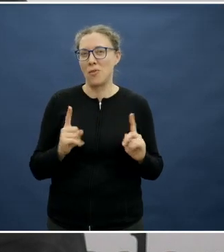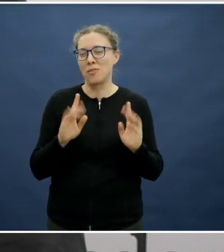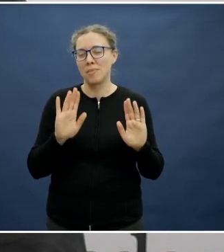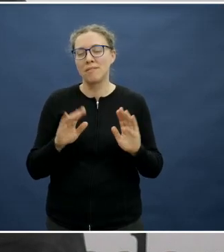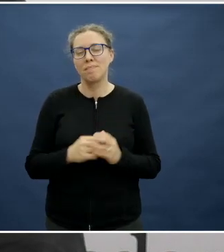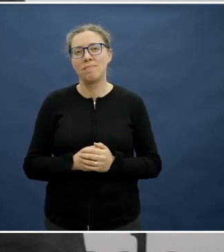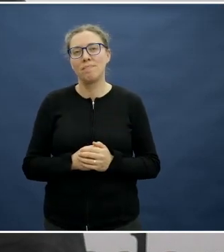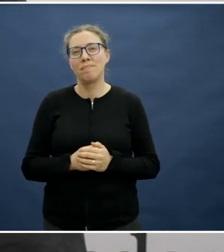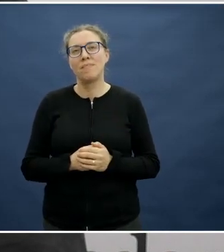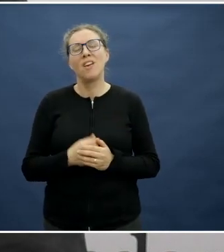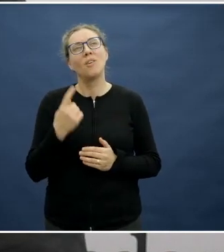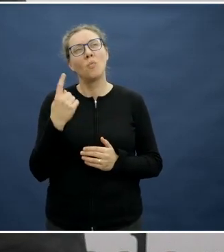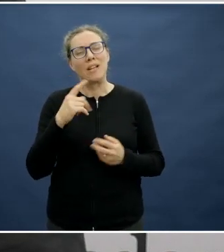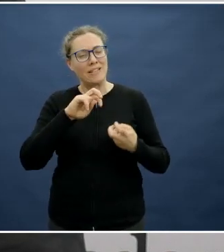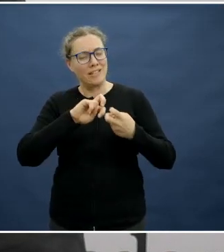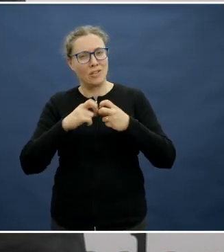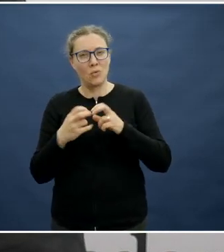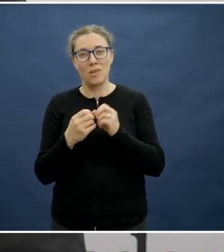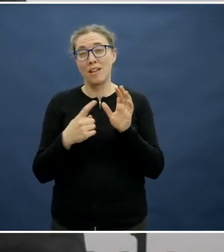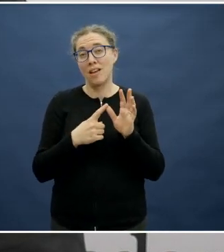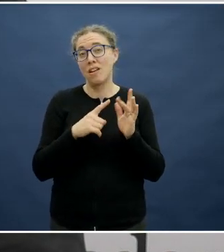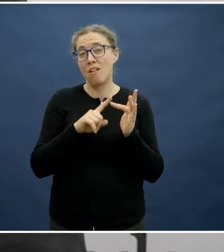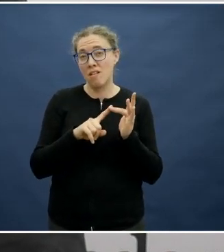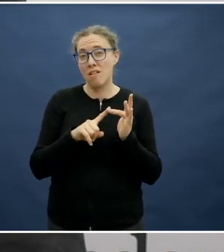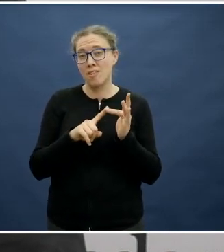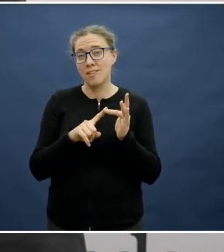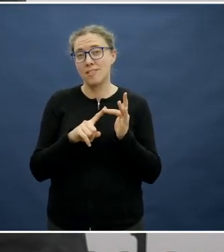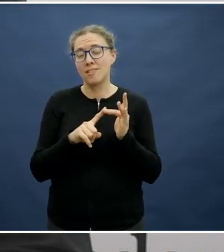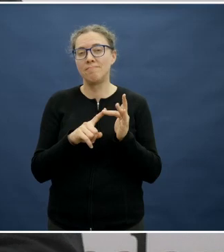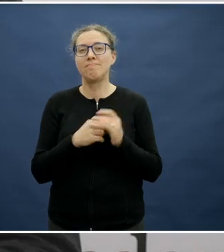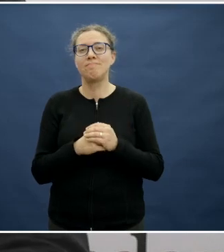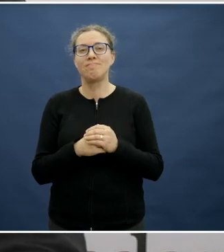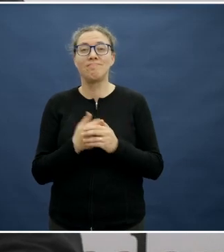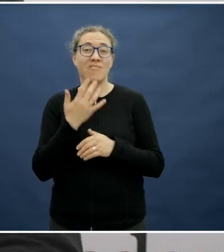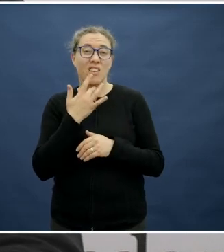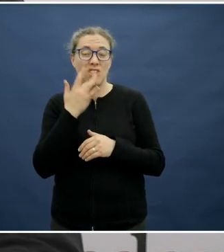the only issue I see with AI is the fact it's basically built on algorithms and it's built